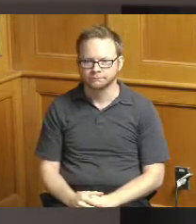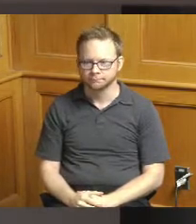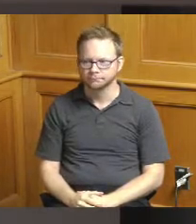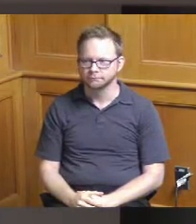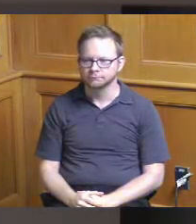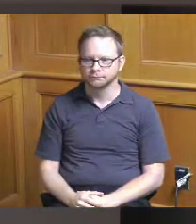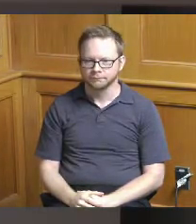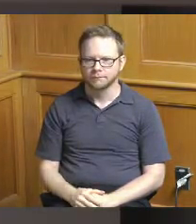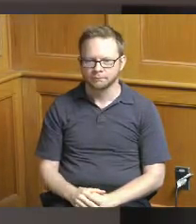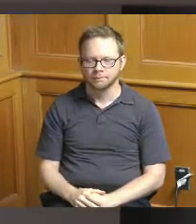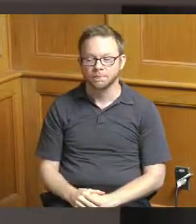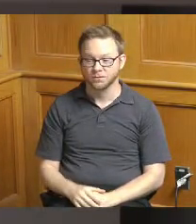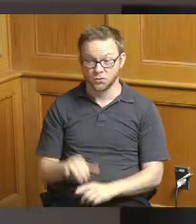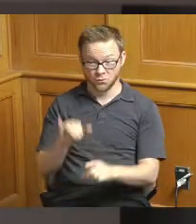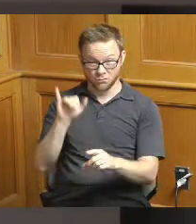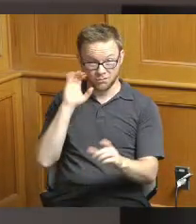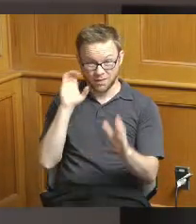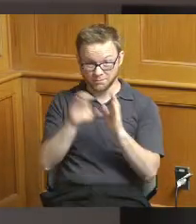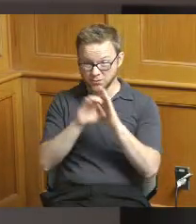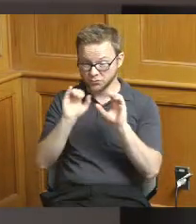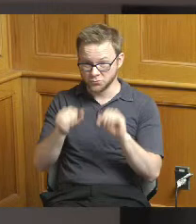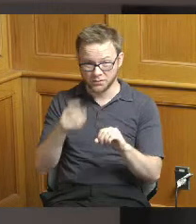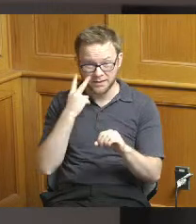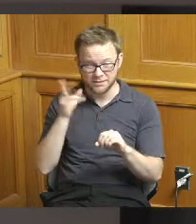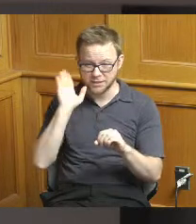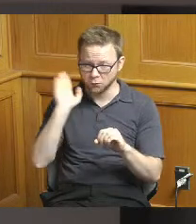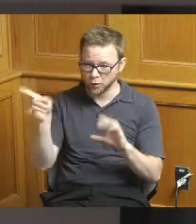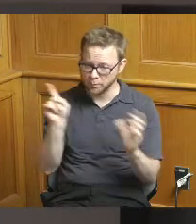from that image you can tell it'll be a complete transformation of the site hopefully bringing